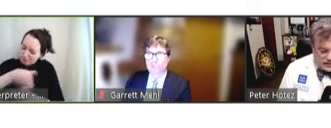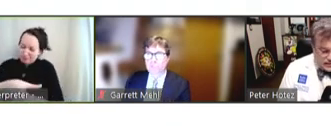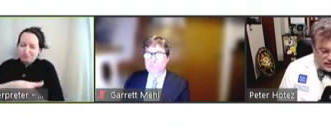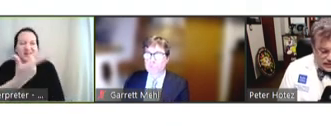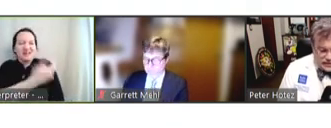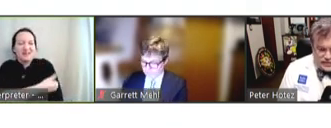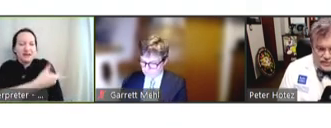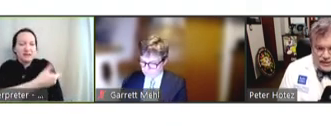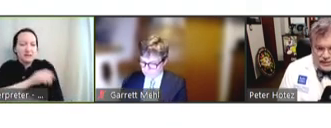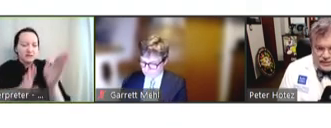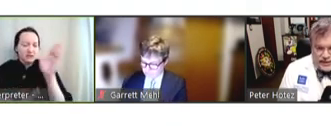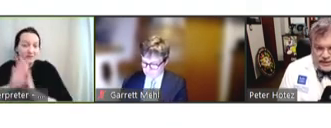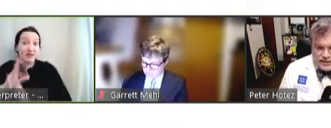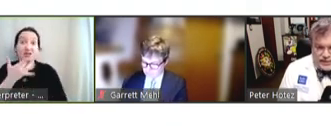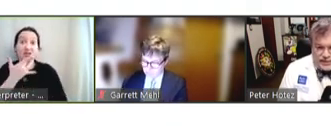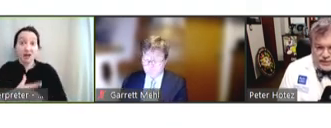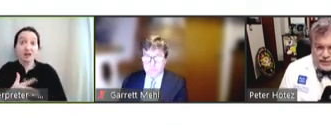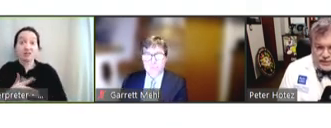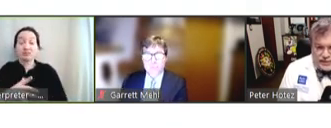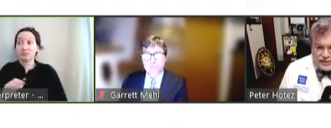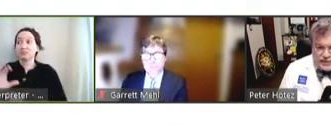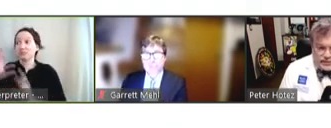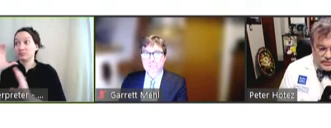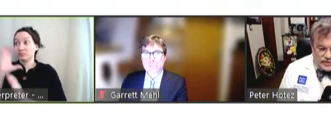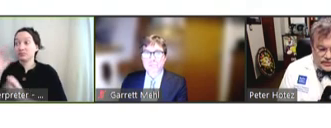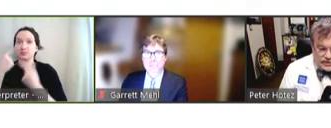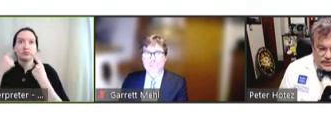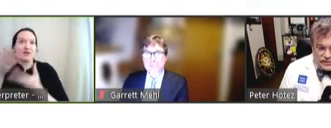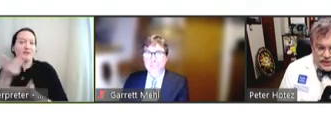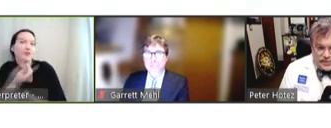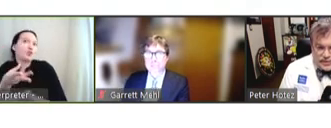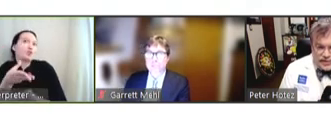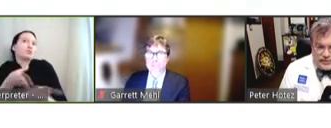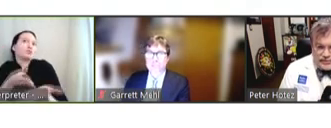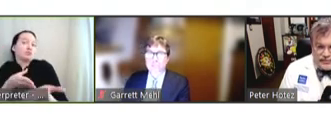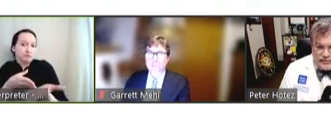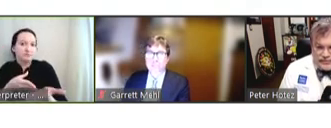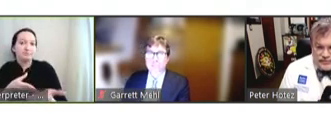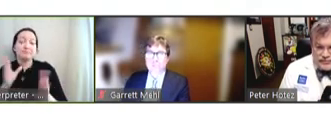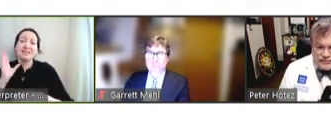we're lucky we've been able to find some so far, but we always could do a lot better.